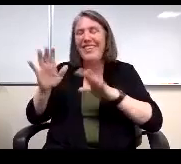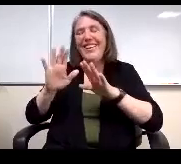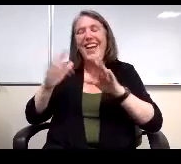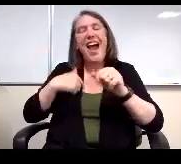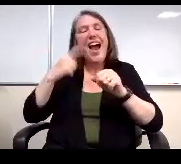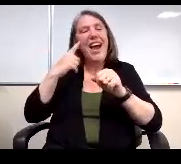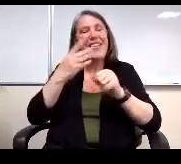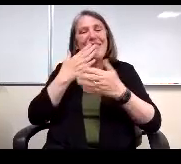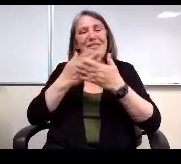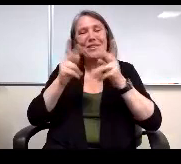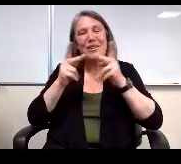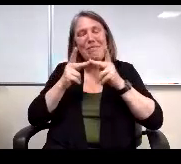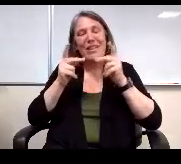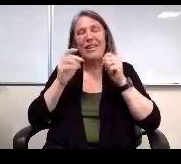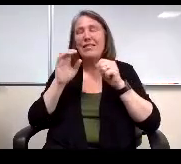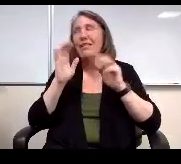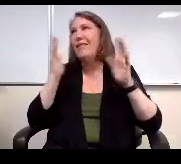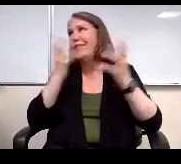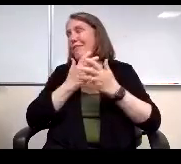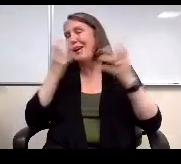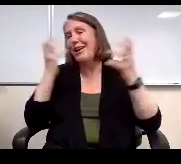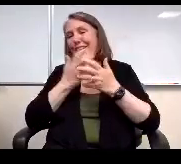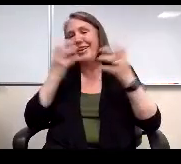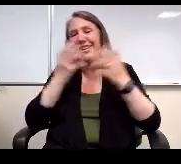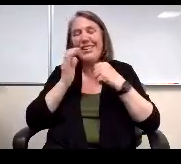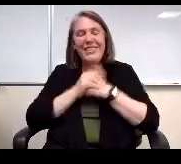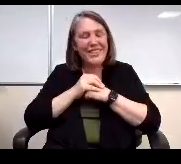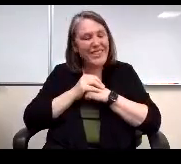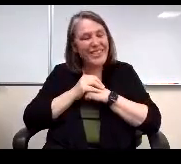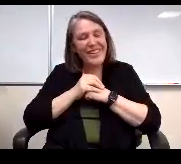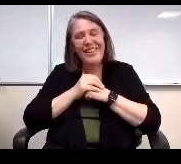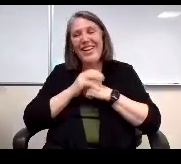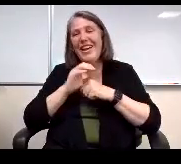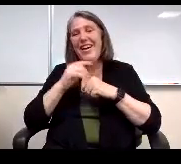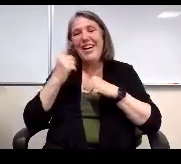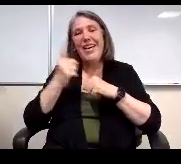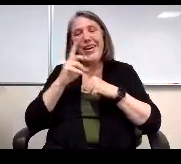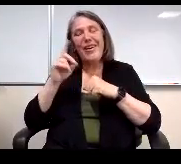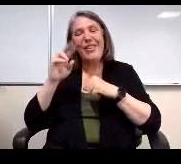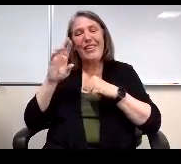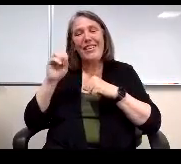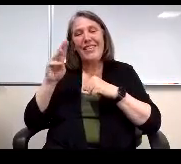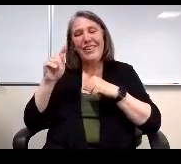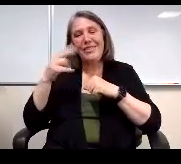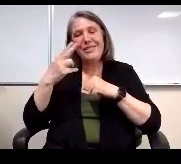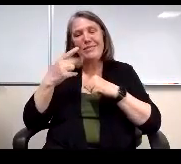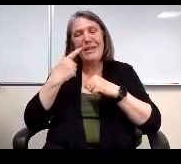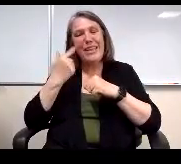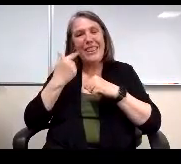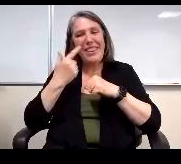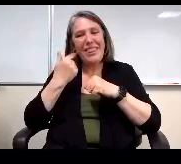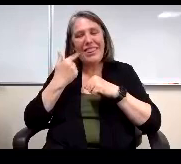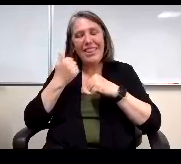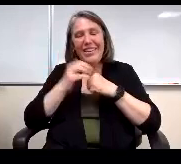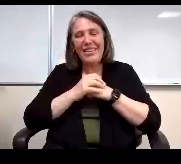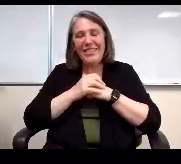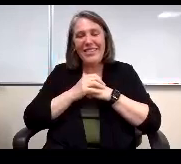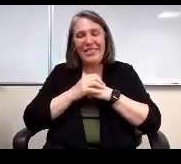Otherwise I think we're good place. Oh my goodness, only only Doctor Smith. Don't know, alright.